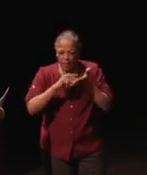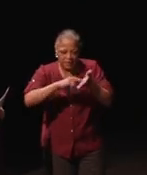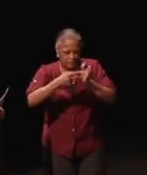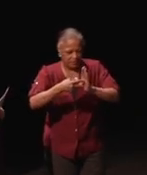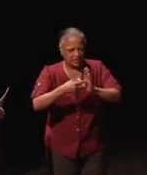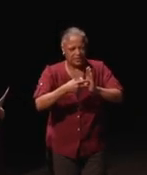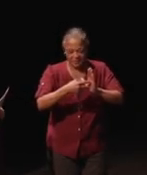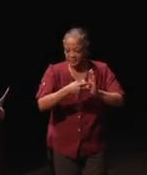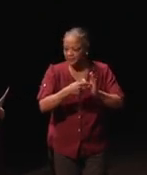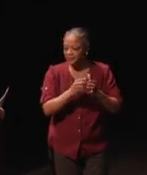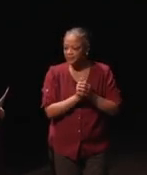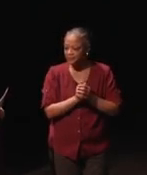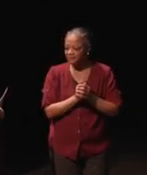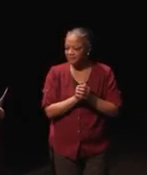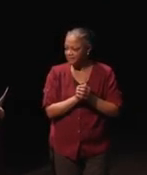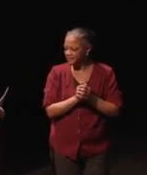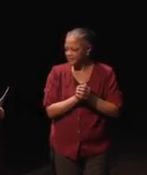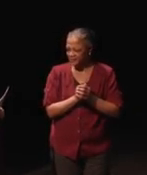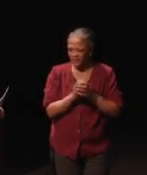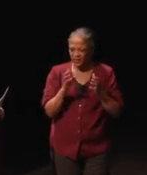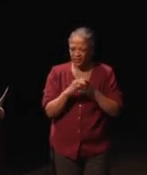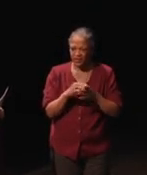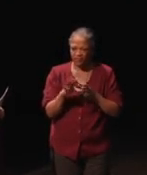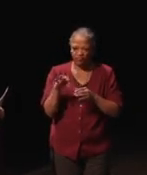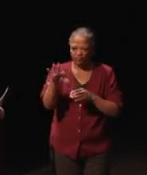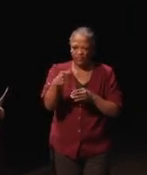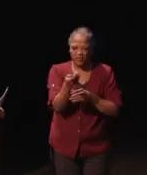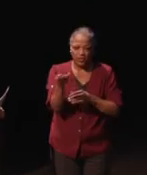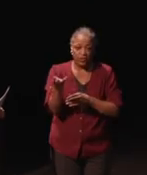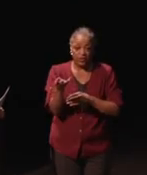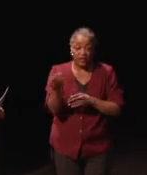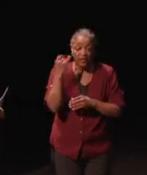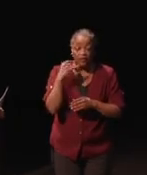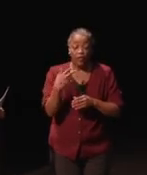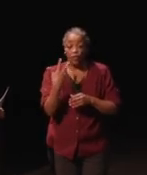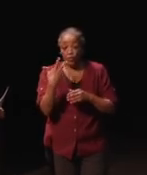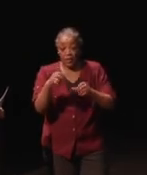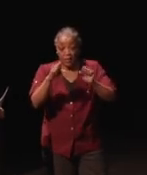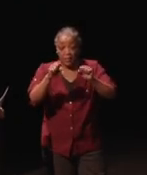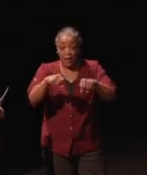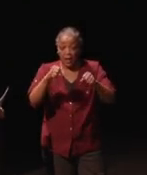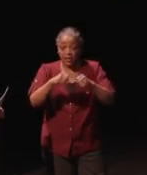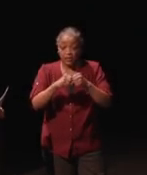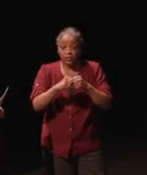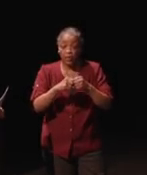I'm going to just throw out a few of these. So, if there are three possible routes to navigate through